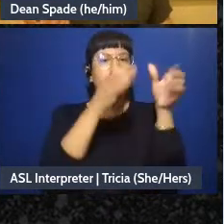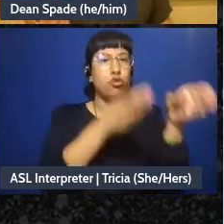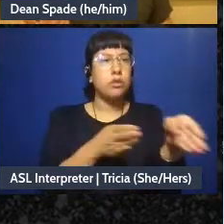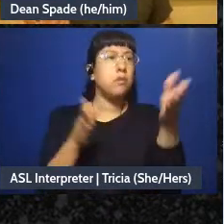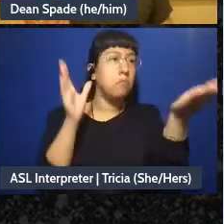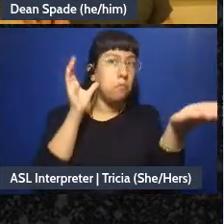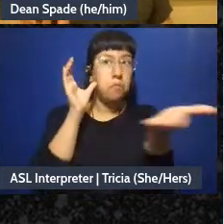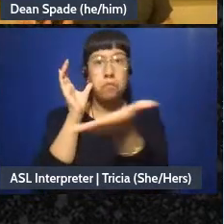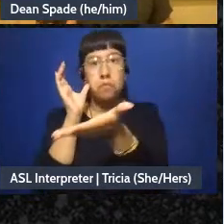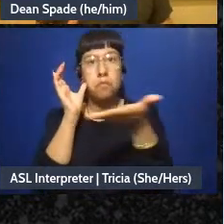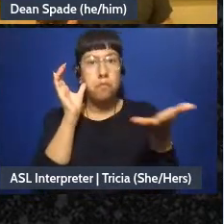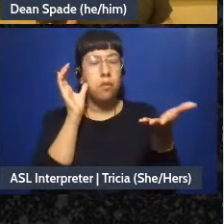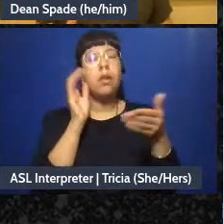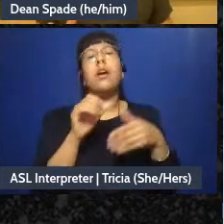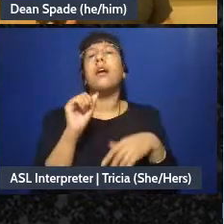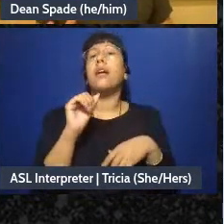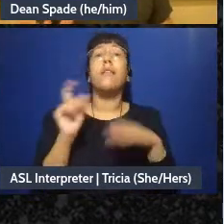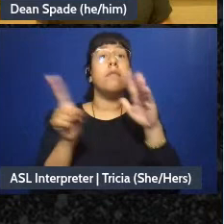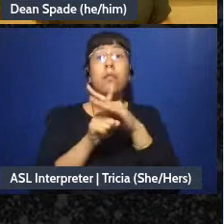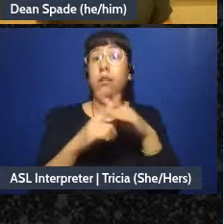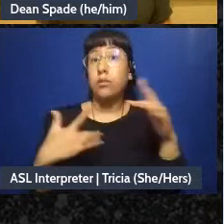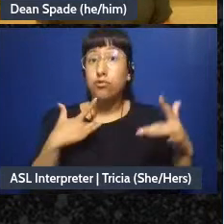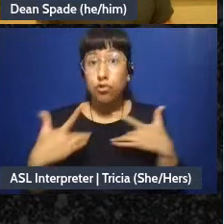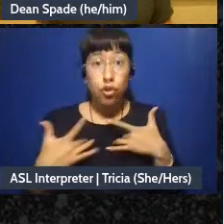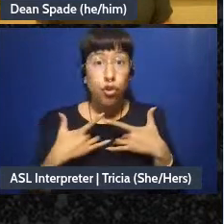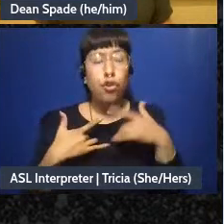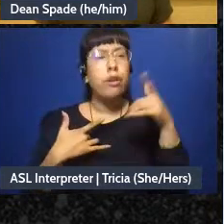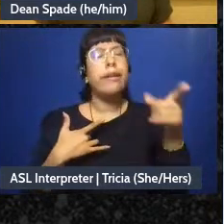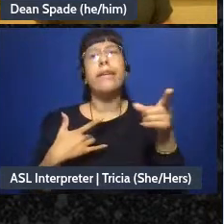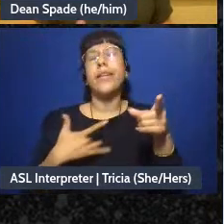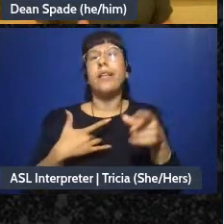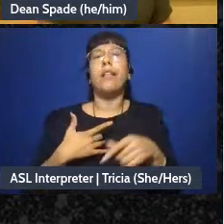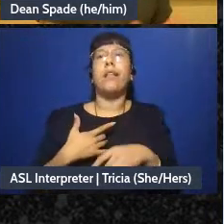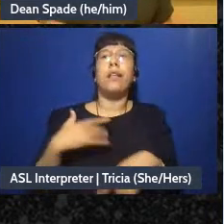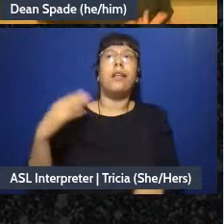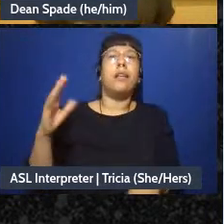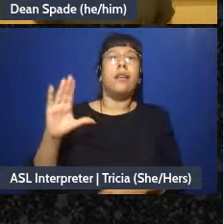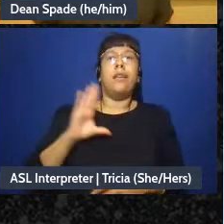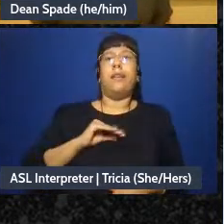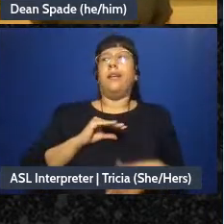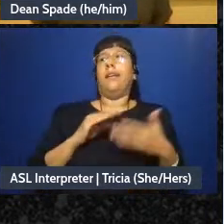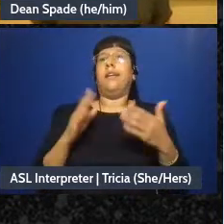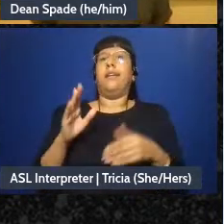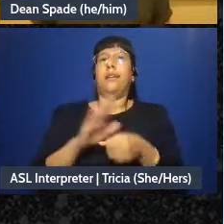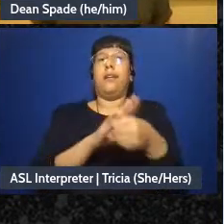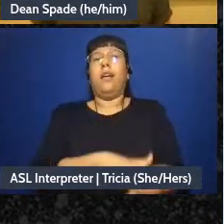there's a concern that some people are being silent, like, just making sure everybody talks,